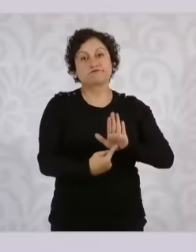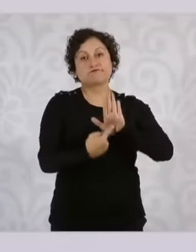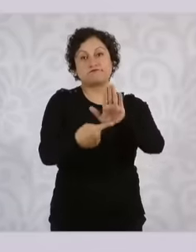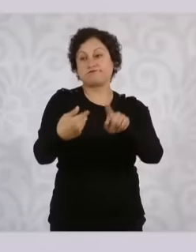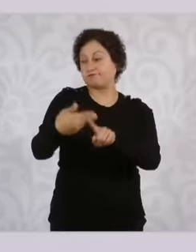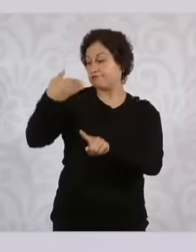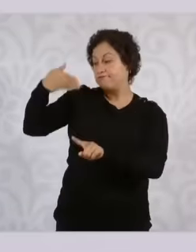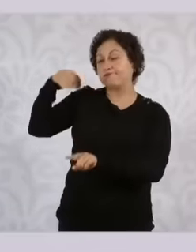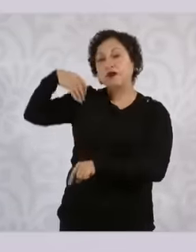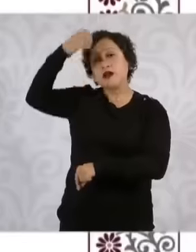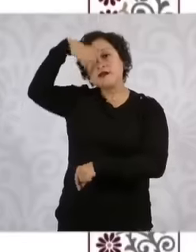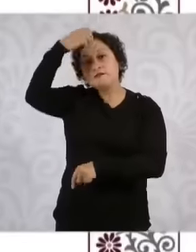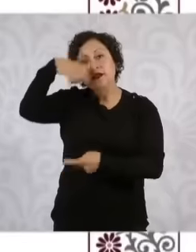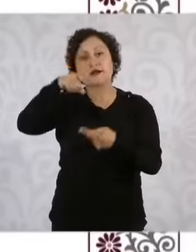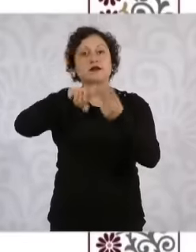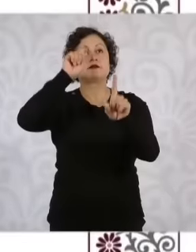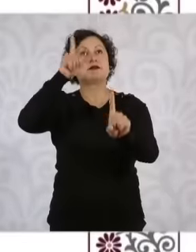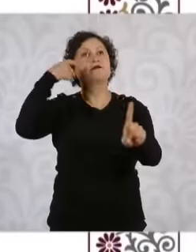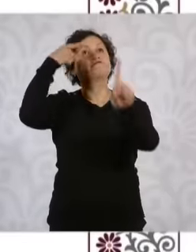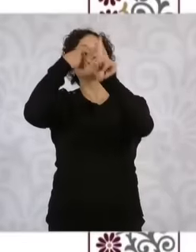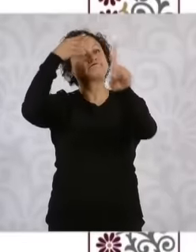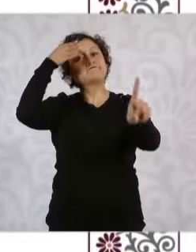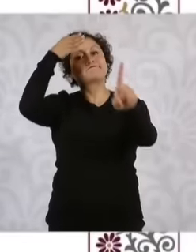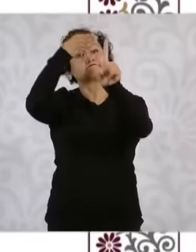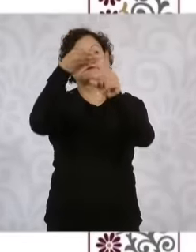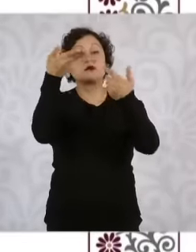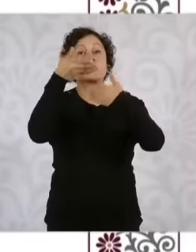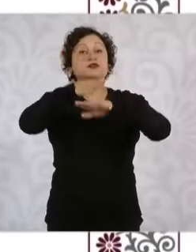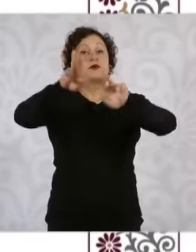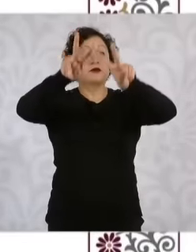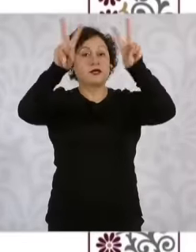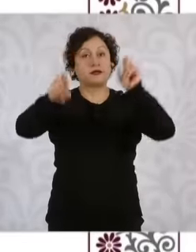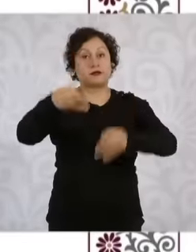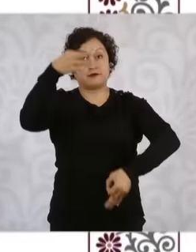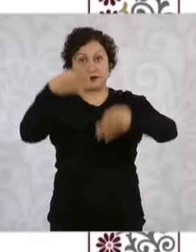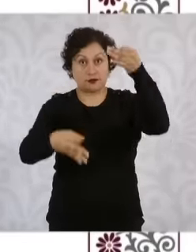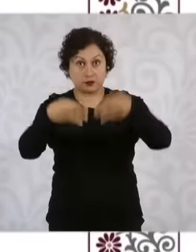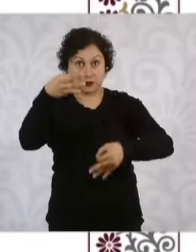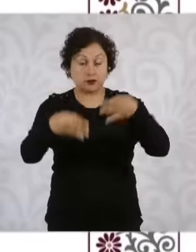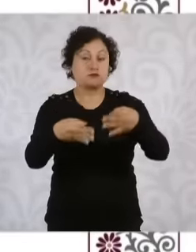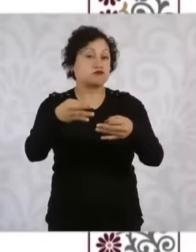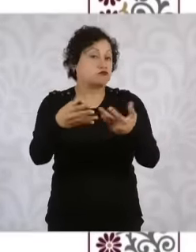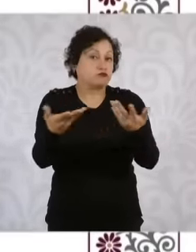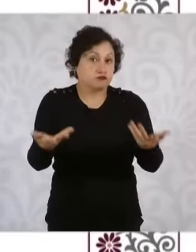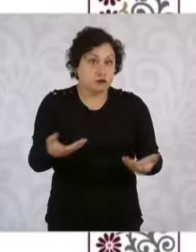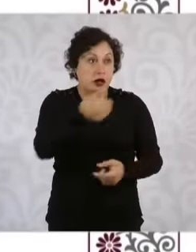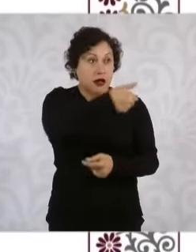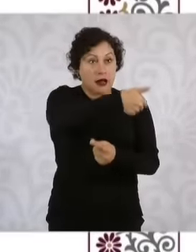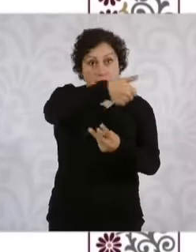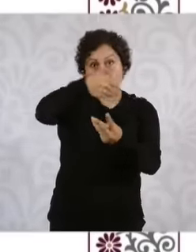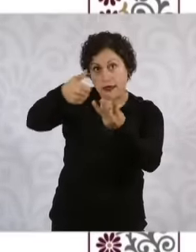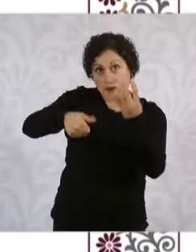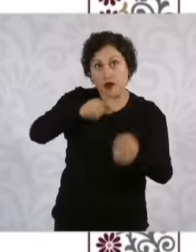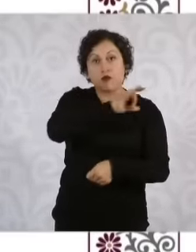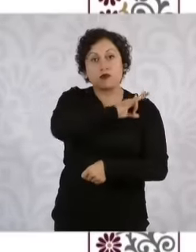visions about the jurisdictional function and the administration of justice as well as their proposals